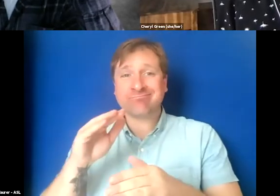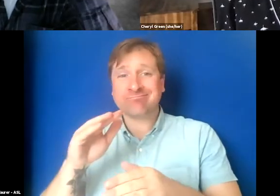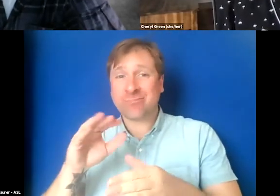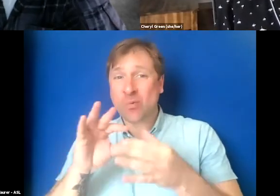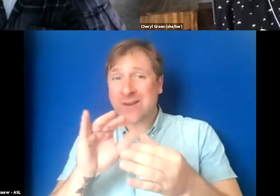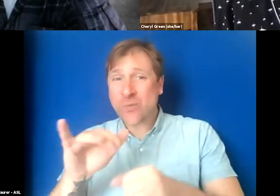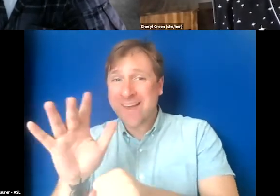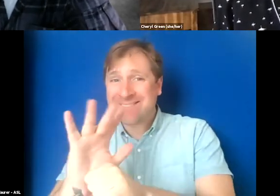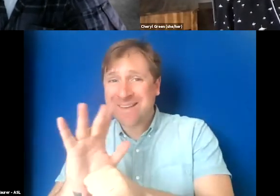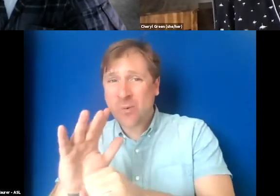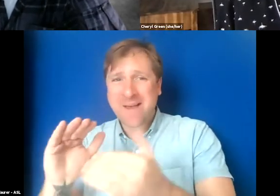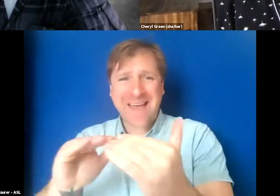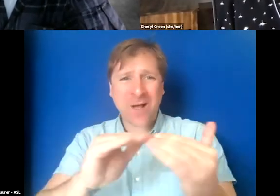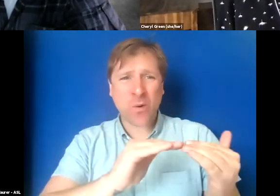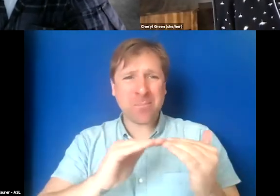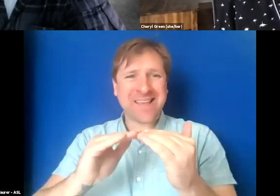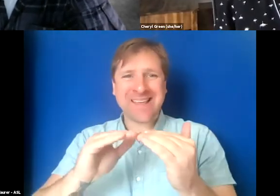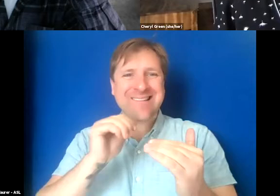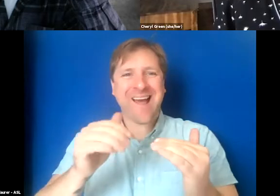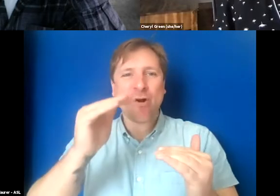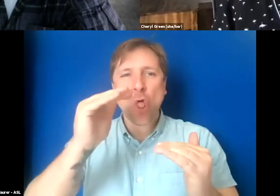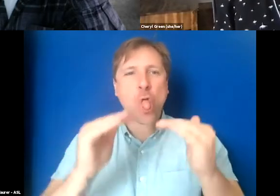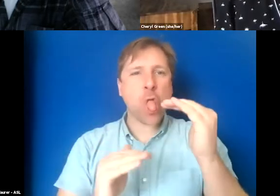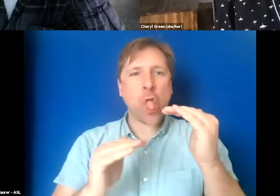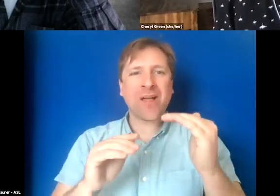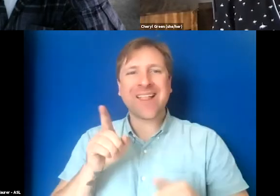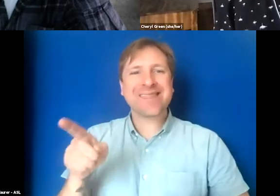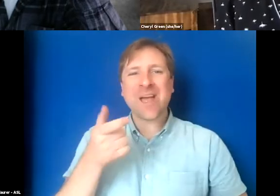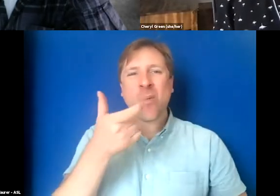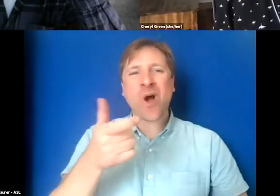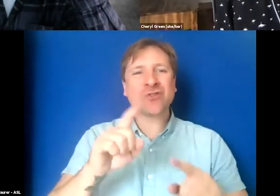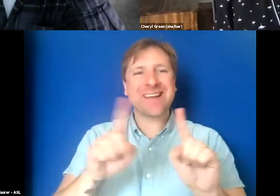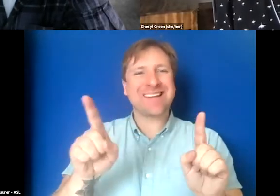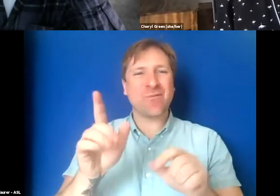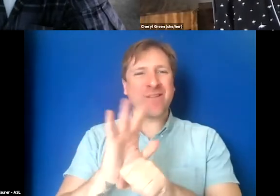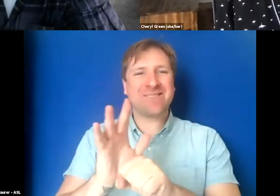equitably because they watched a different film? The captions are so tragically terrible.